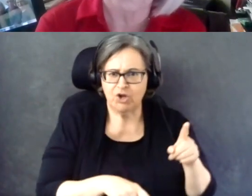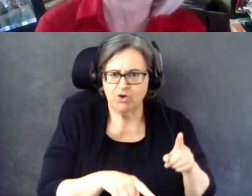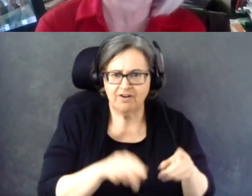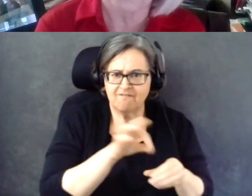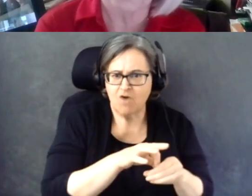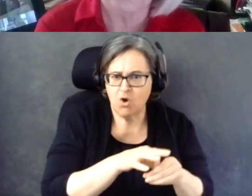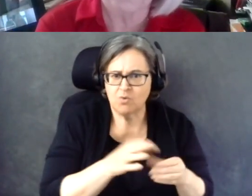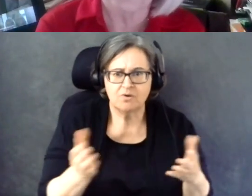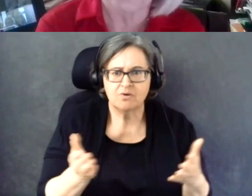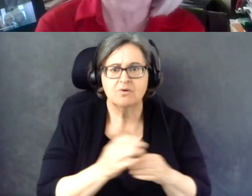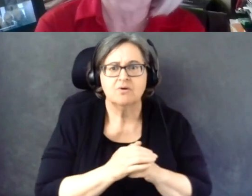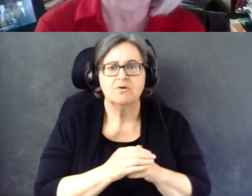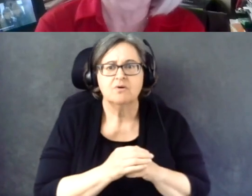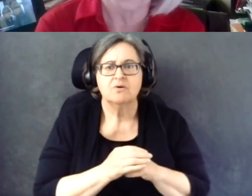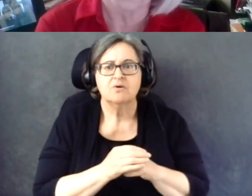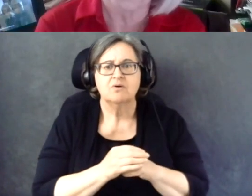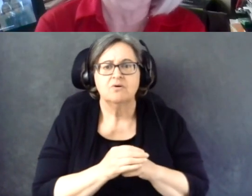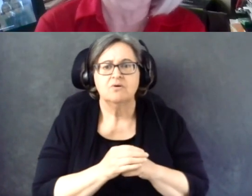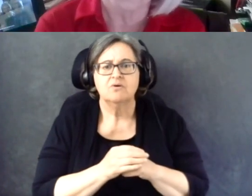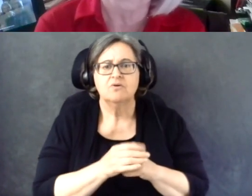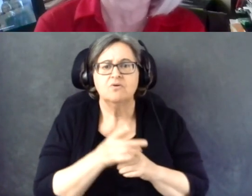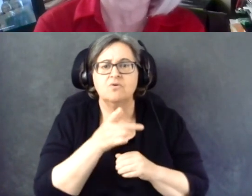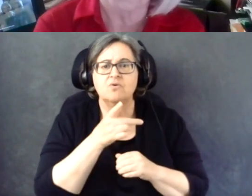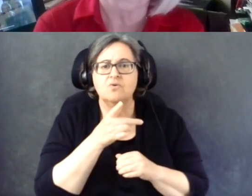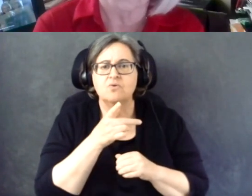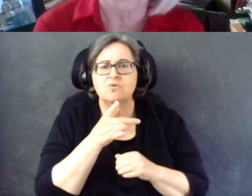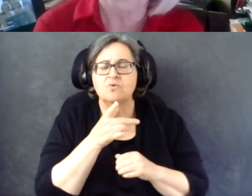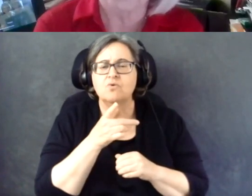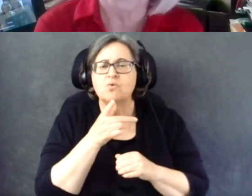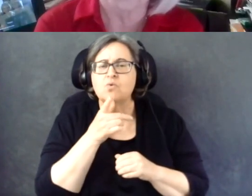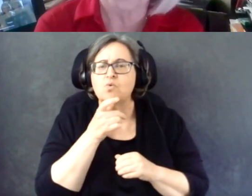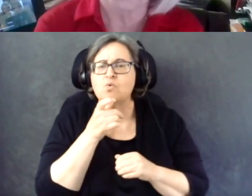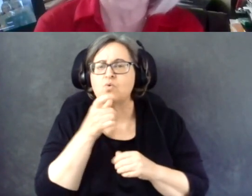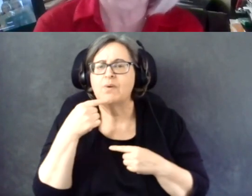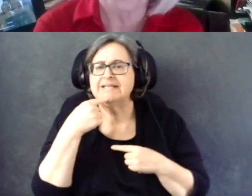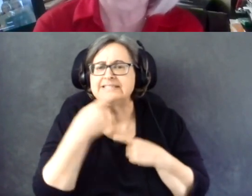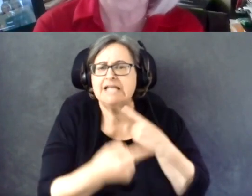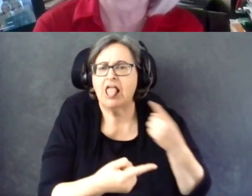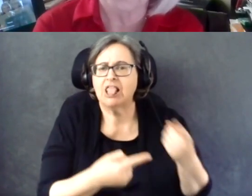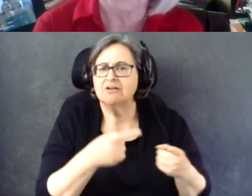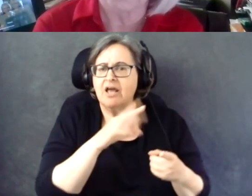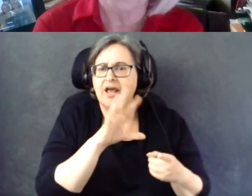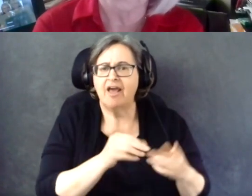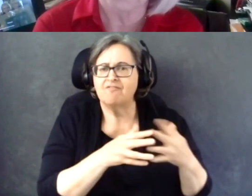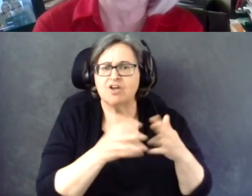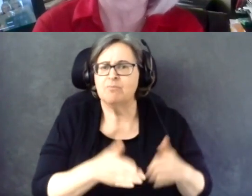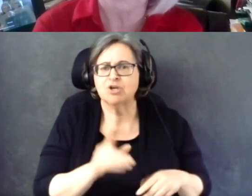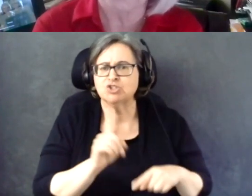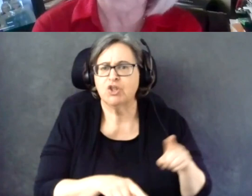Or who were the organizations or who exactly was telling them that they were not able to vote?